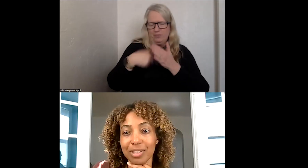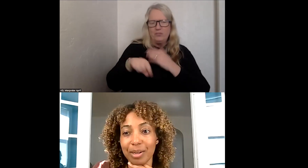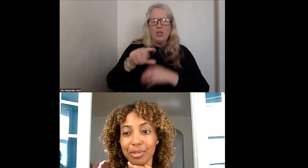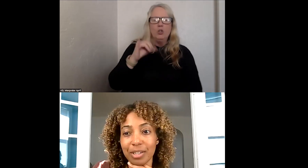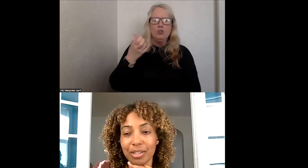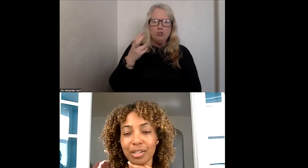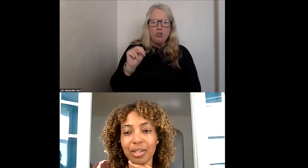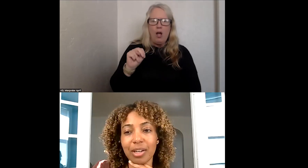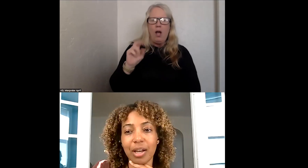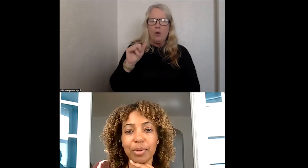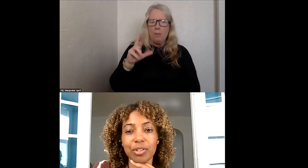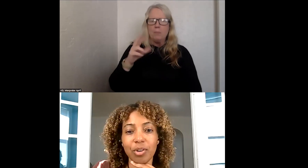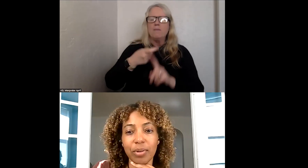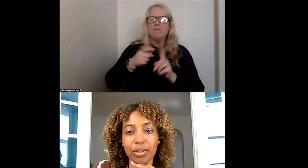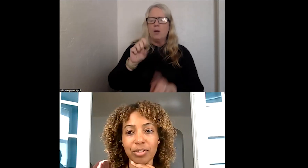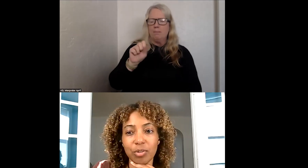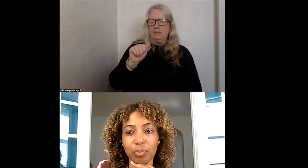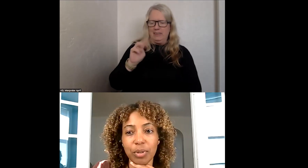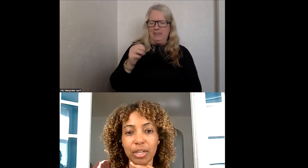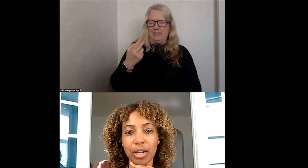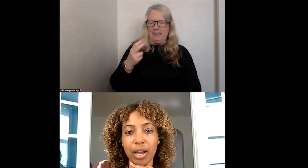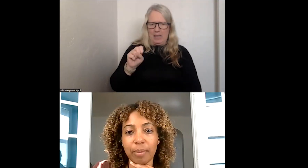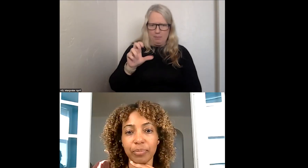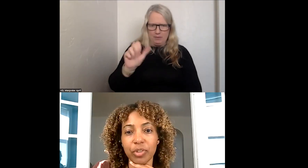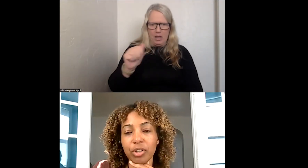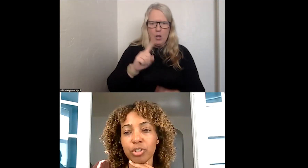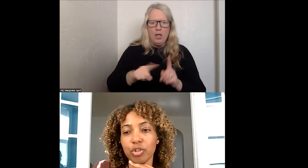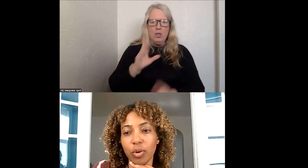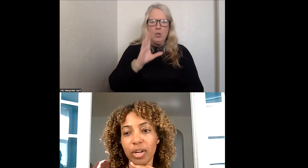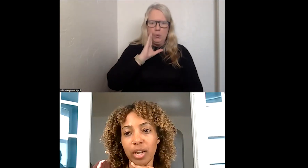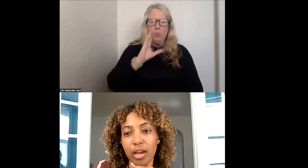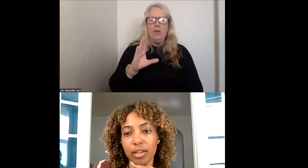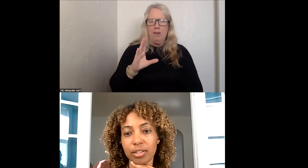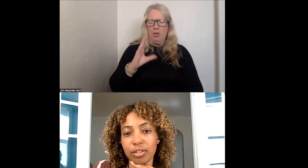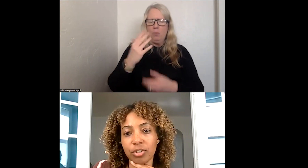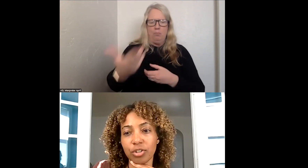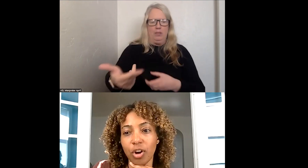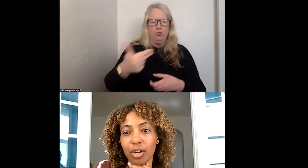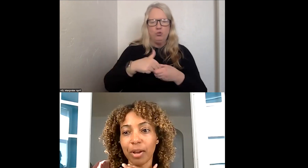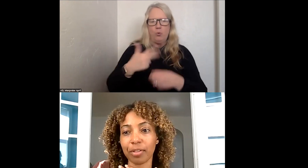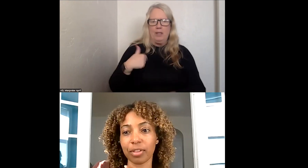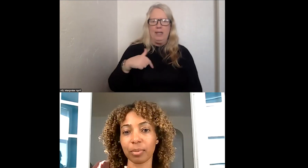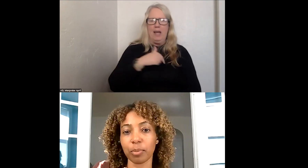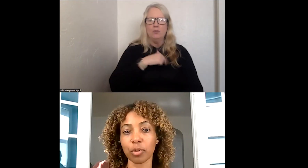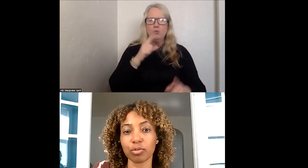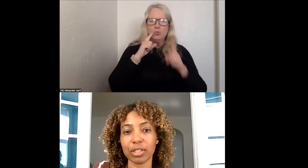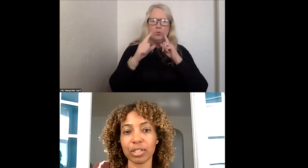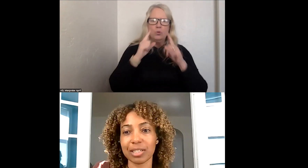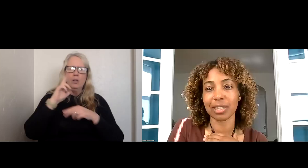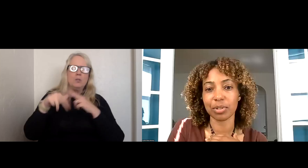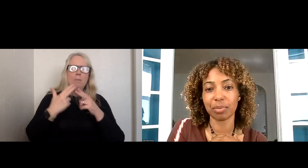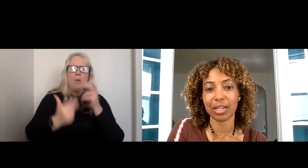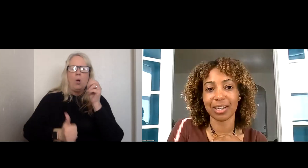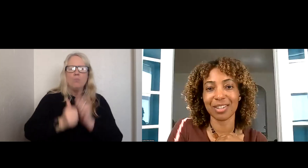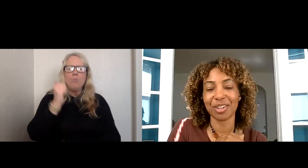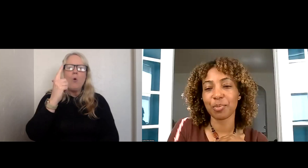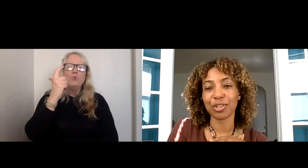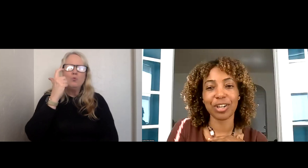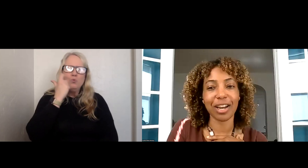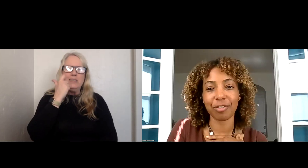MERY IS GOING TO TALK ABOUT THE RESENT SAMHSA UPDATE.